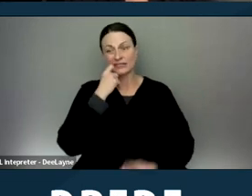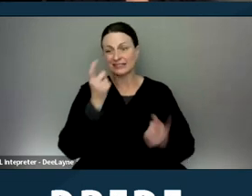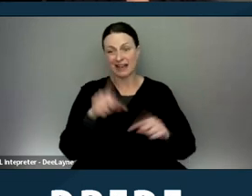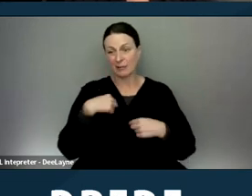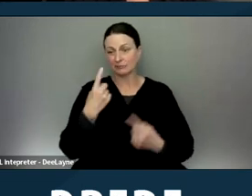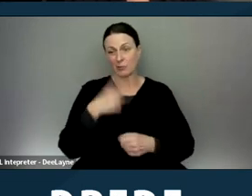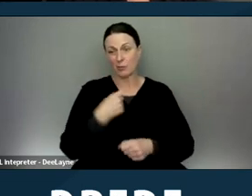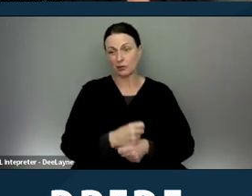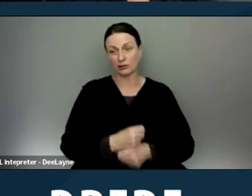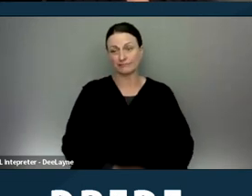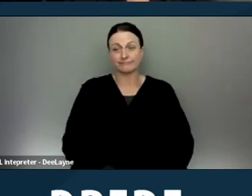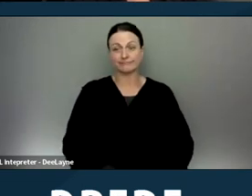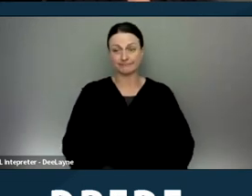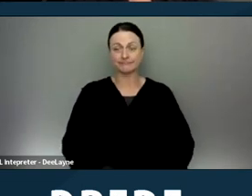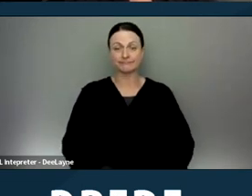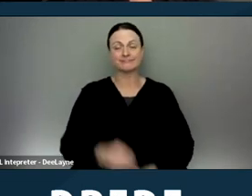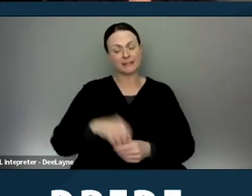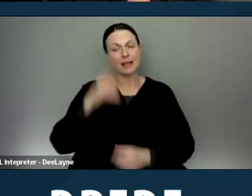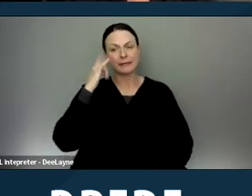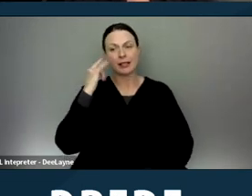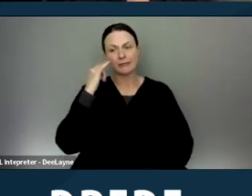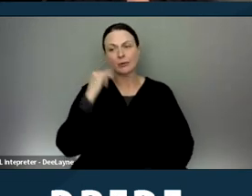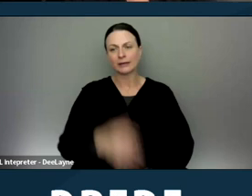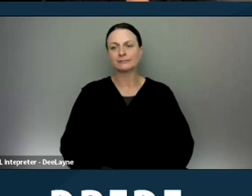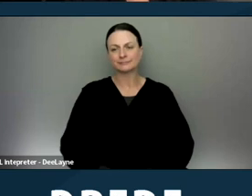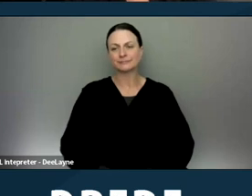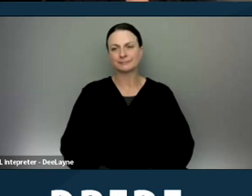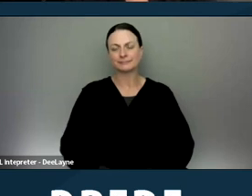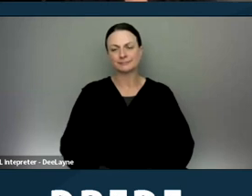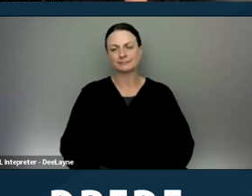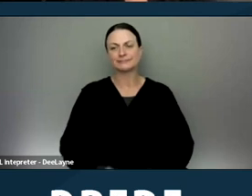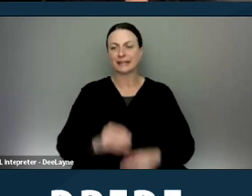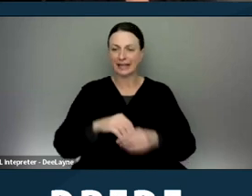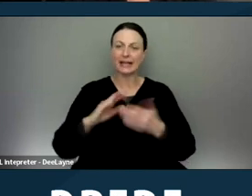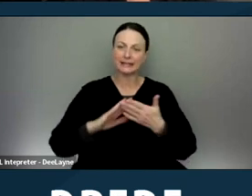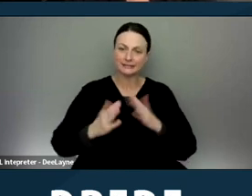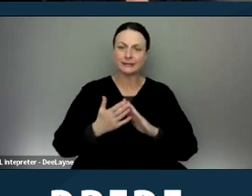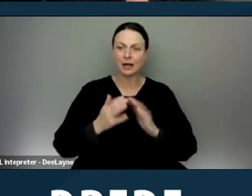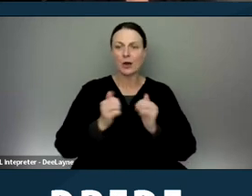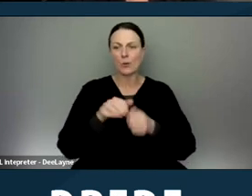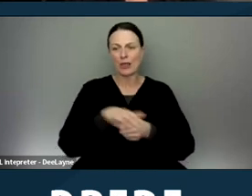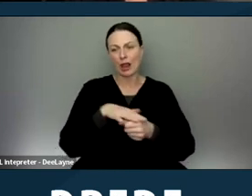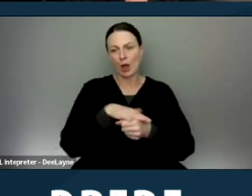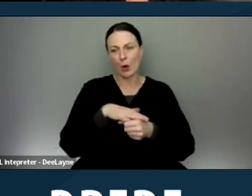or so in California in a municipality with a local ordinance,